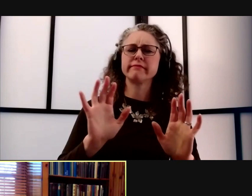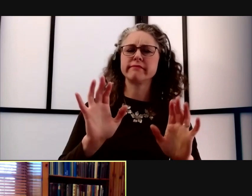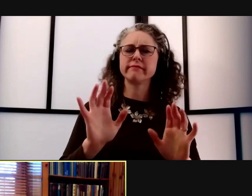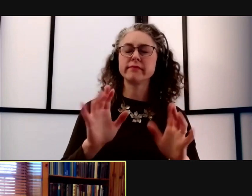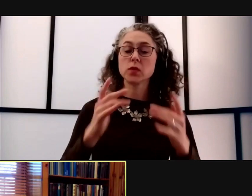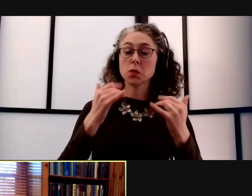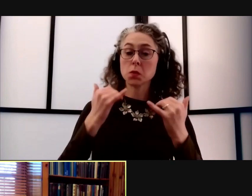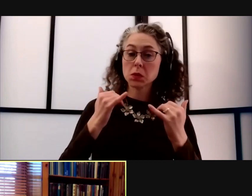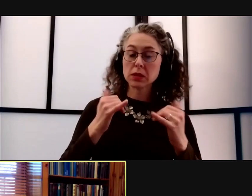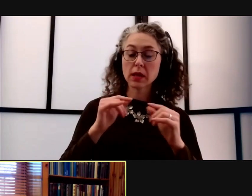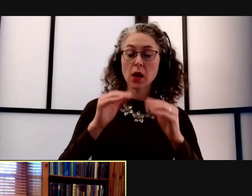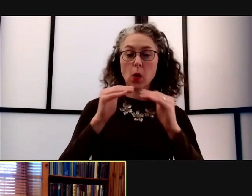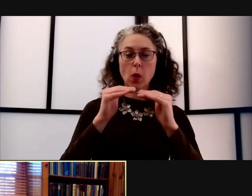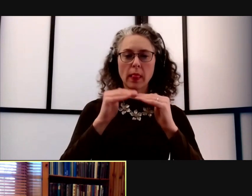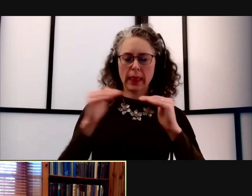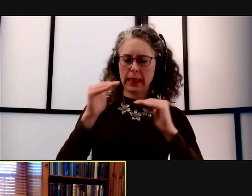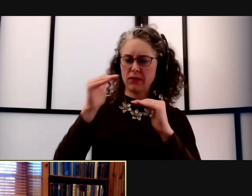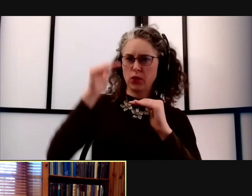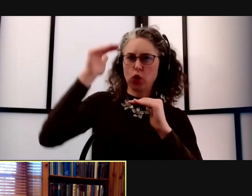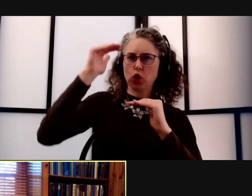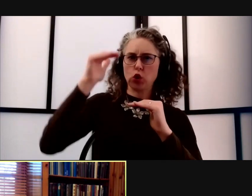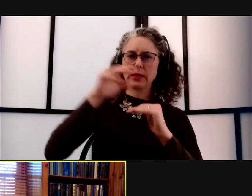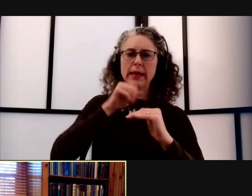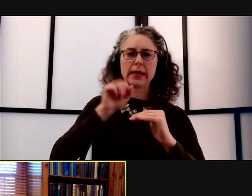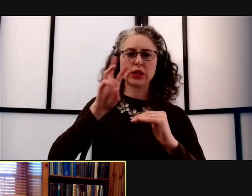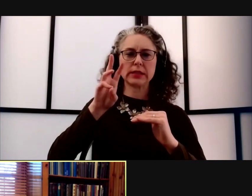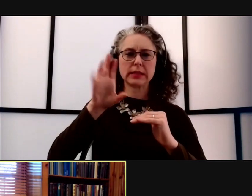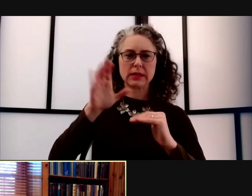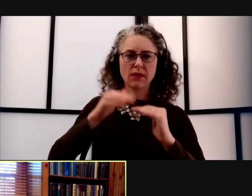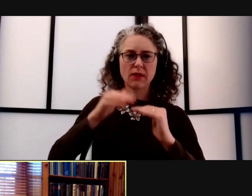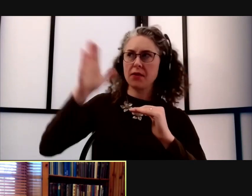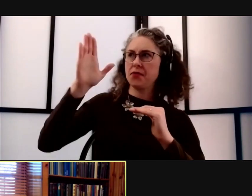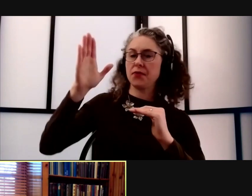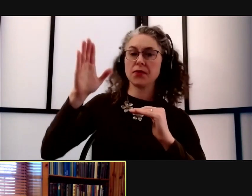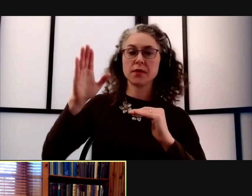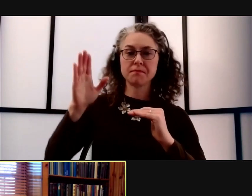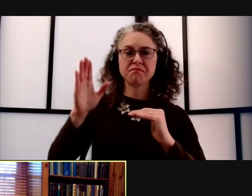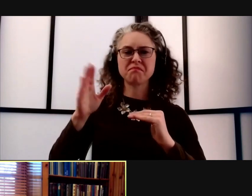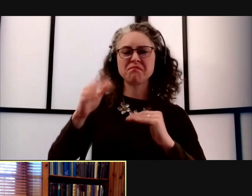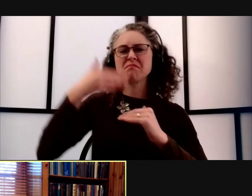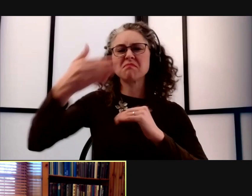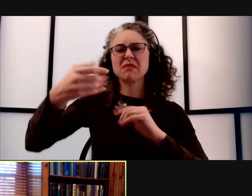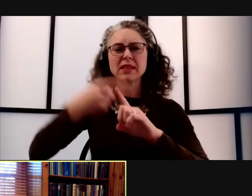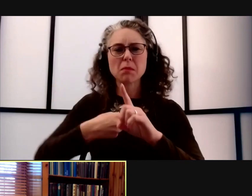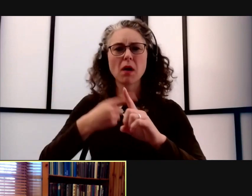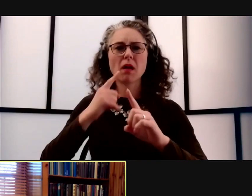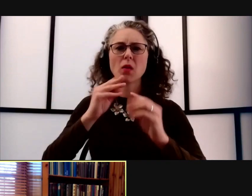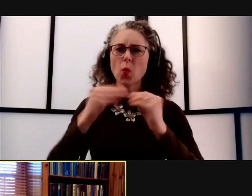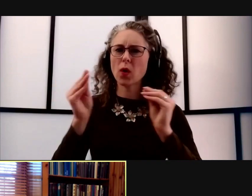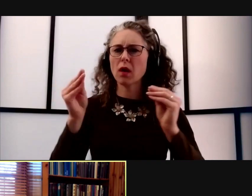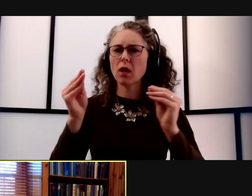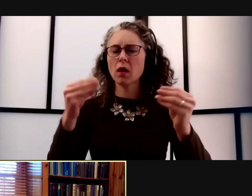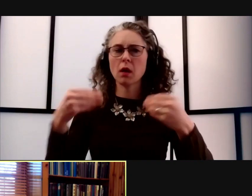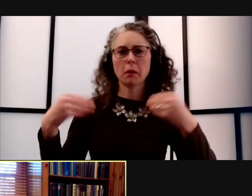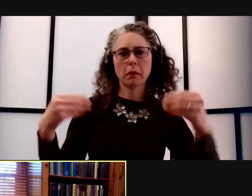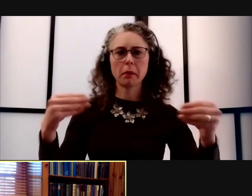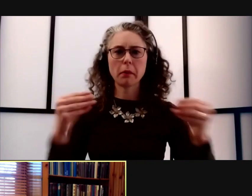the group that's over 65, I'd say within the next month or so the supply is really gonna loosen up and we're gonna work our way through that group.